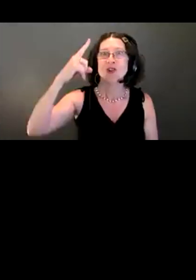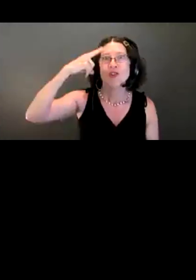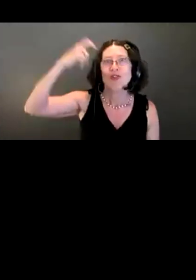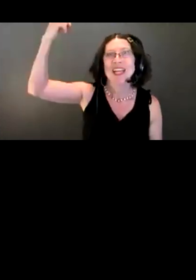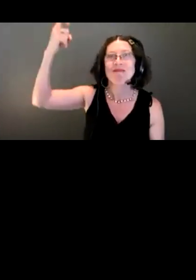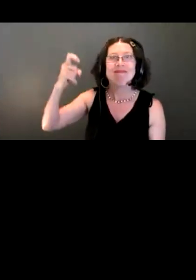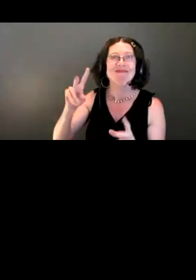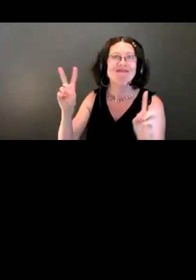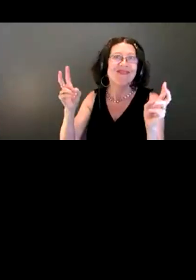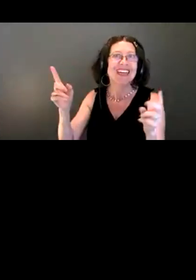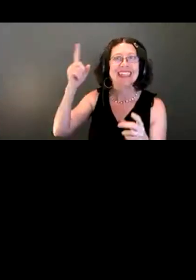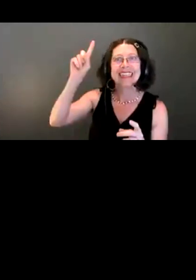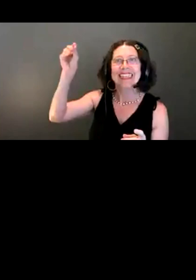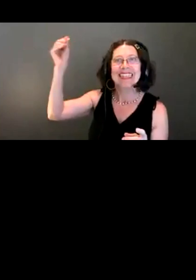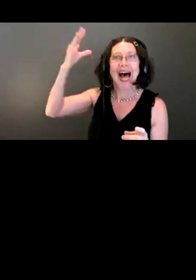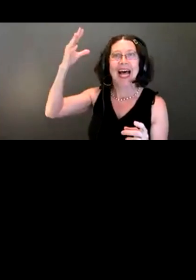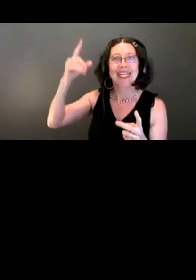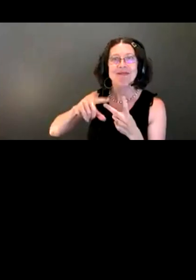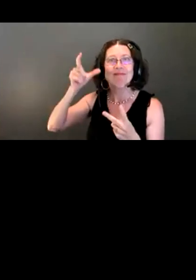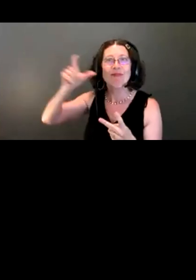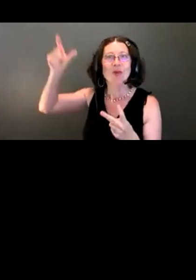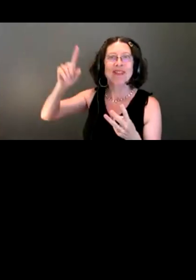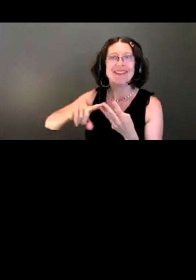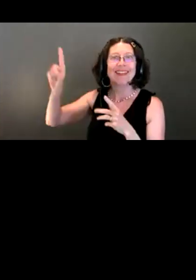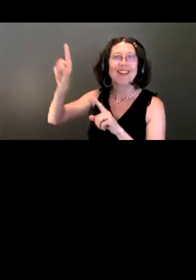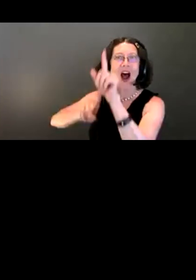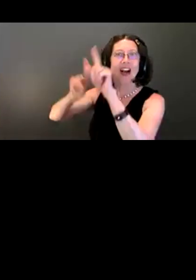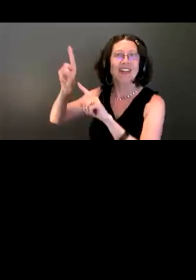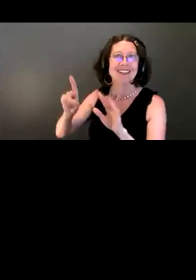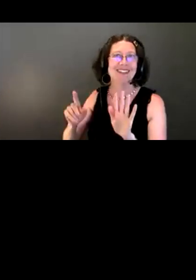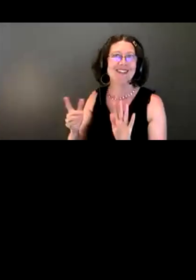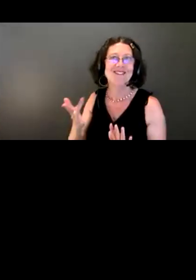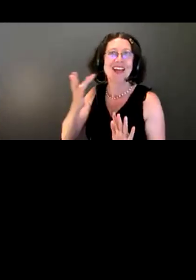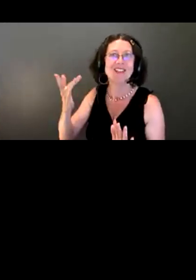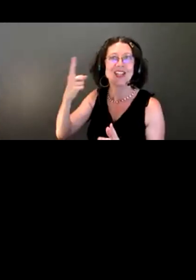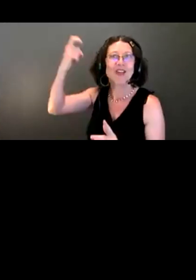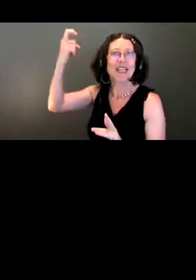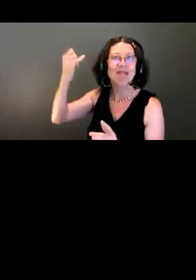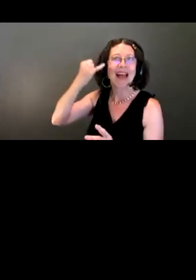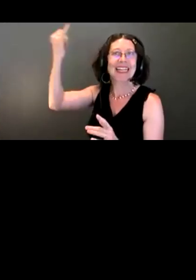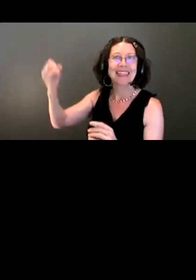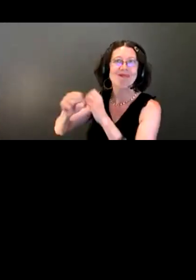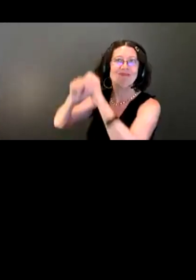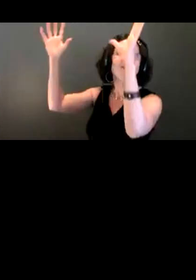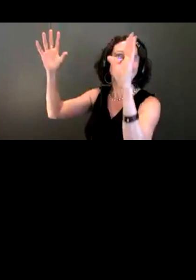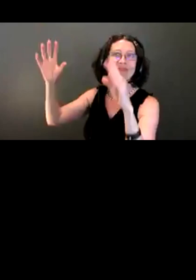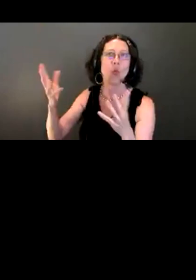We want to hear what it is, even if we don't integrate it into this project. We want to hear what it is that's important to you, what